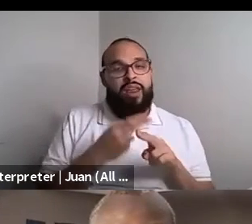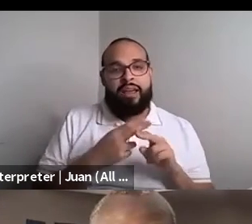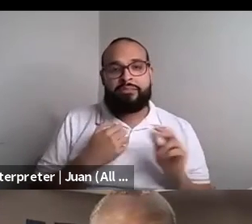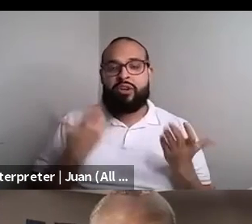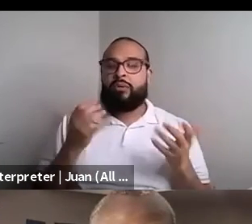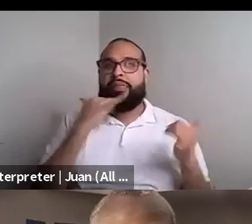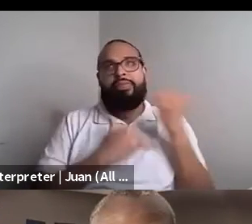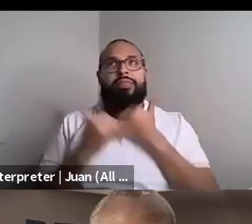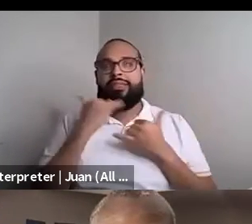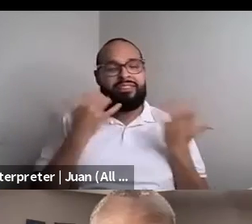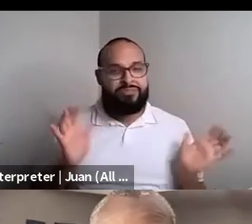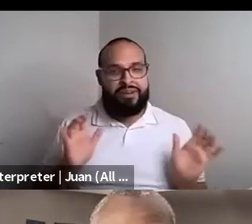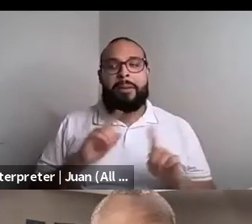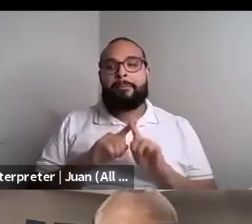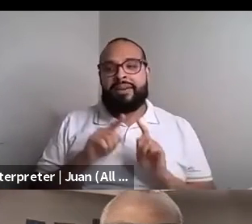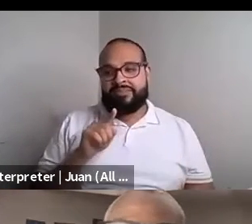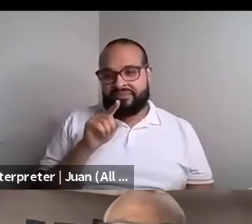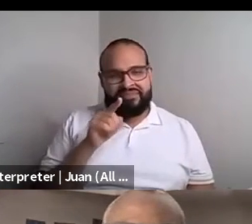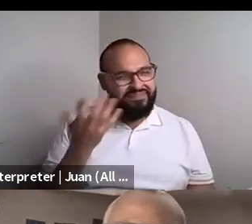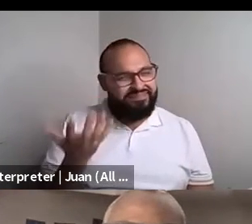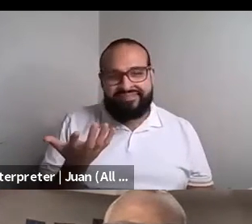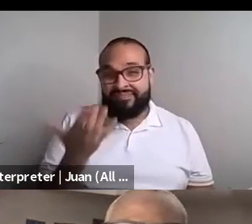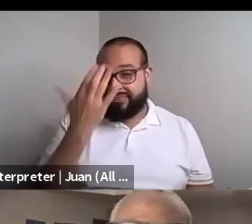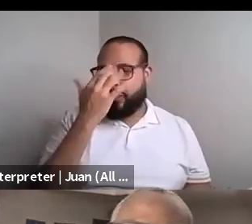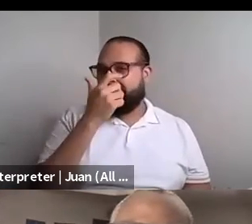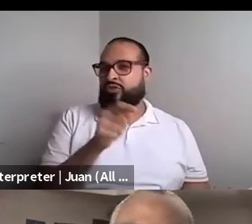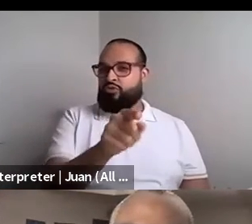Nahshon Anderson: Coco. It's just interesting when you write nonfiction and